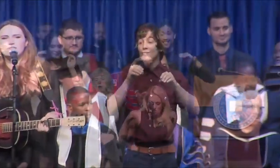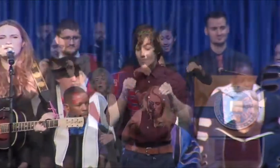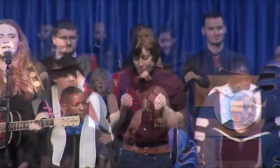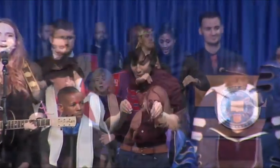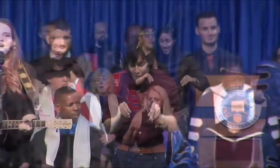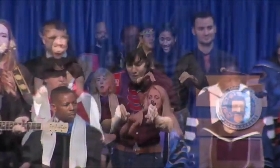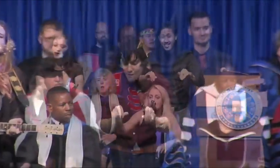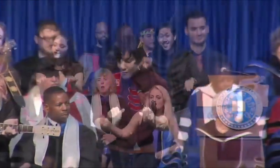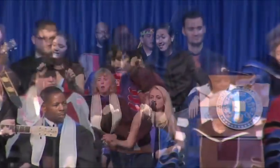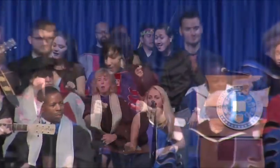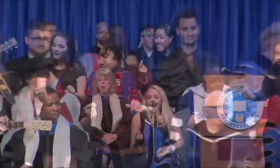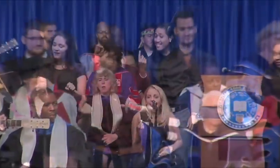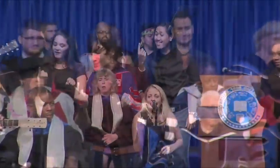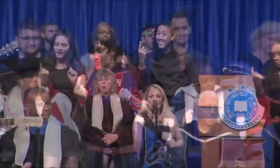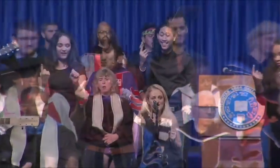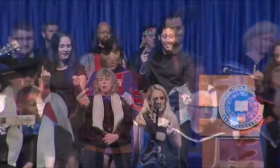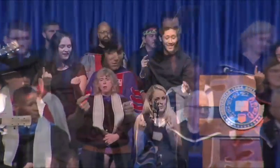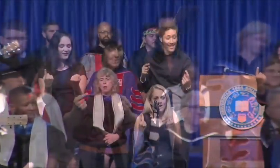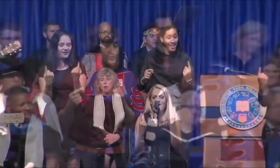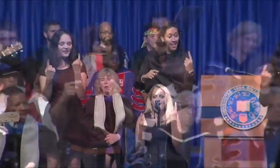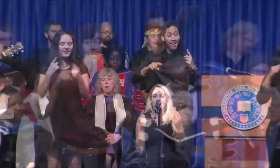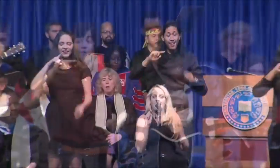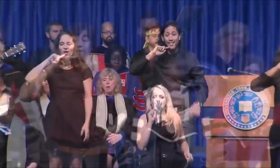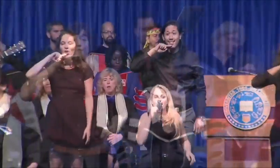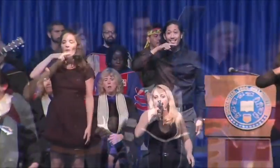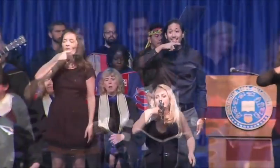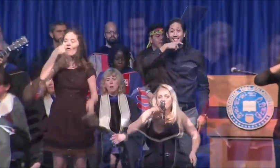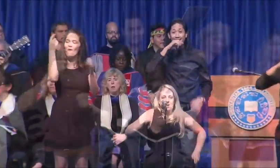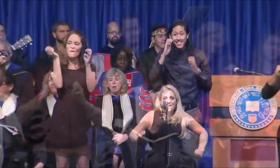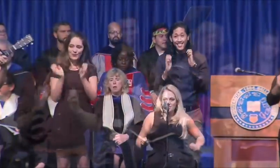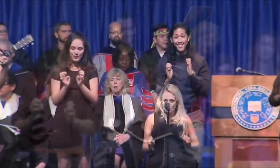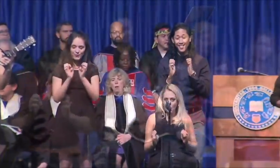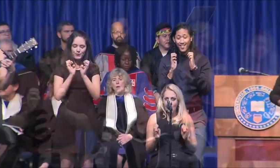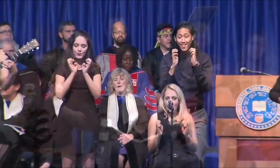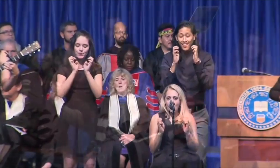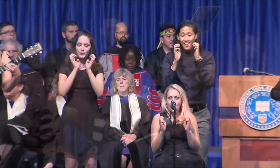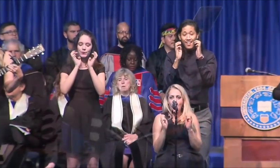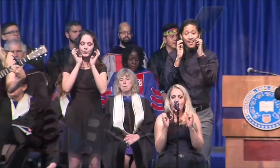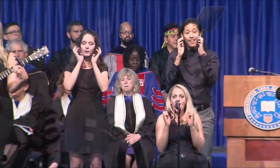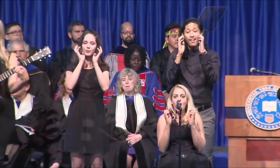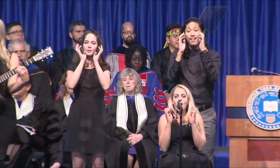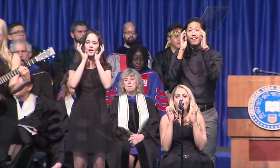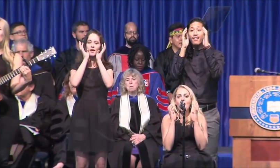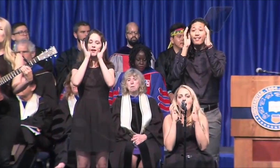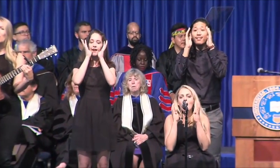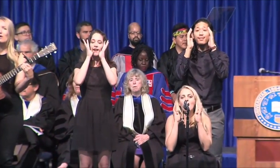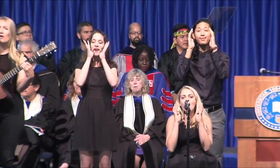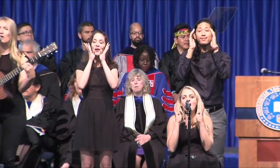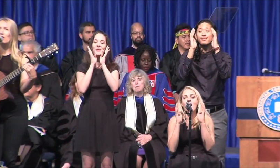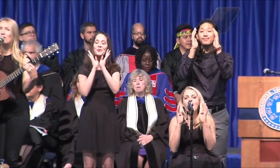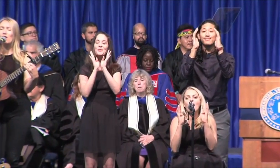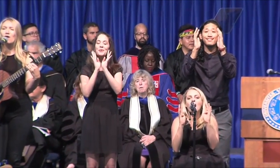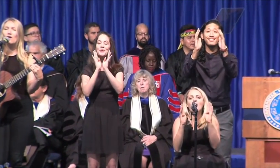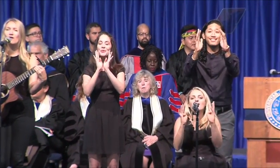The earth will wave with corn